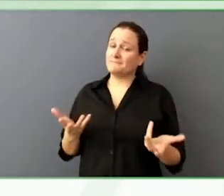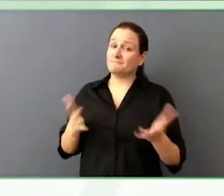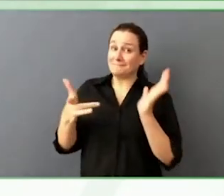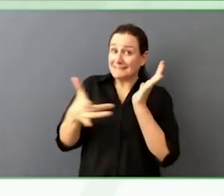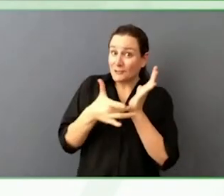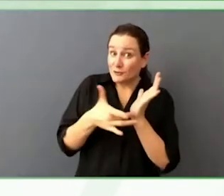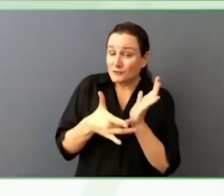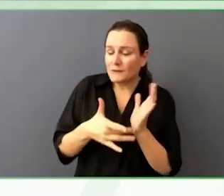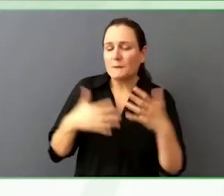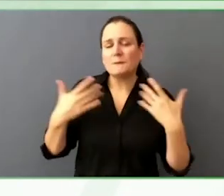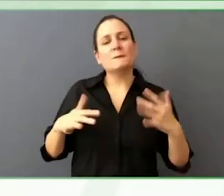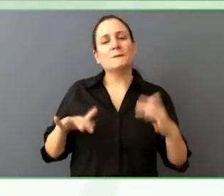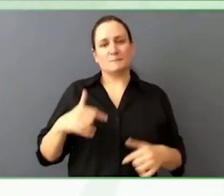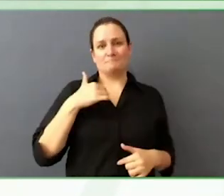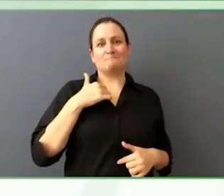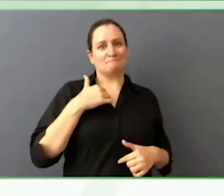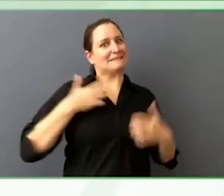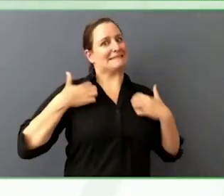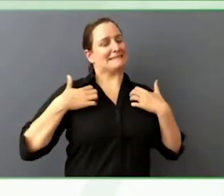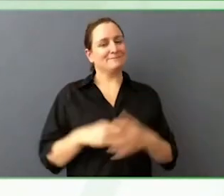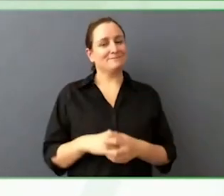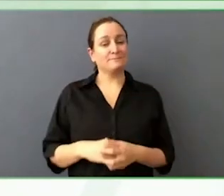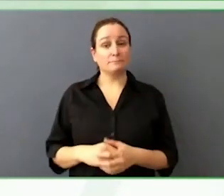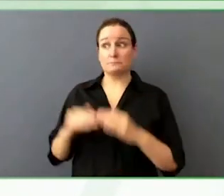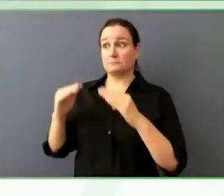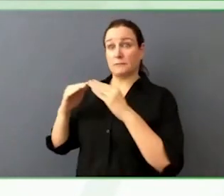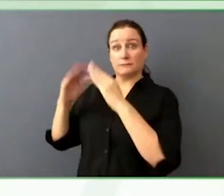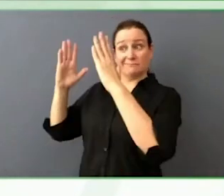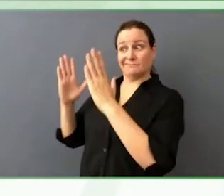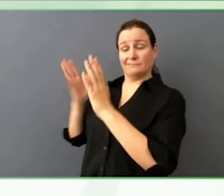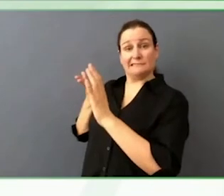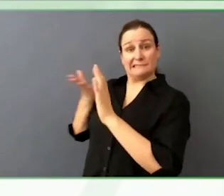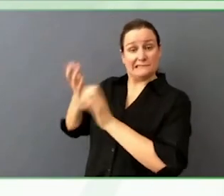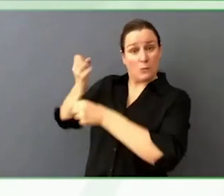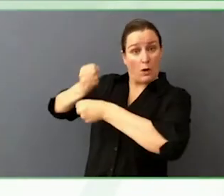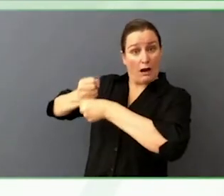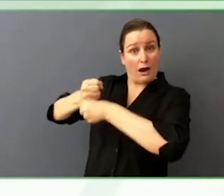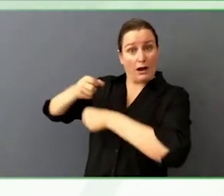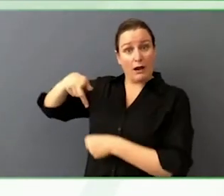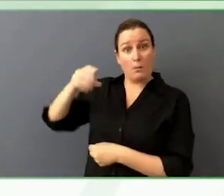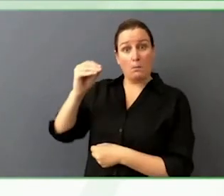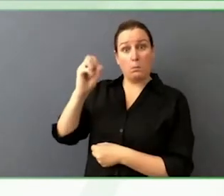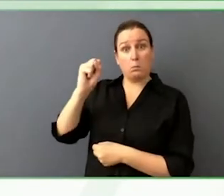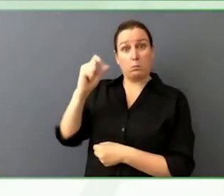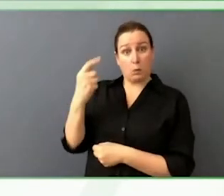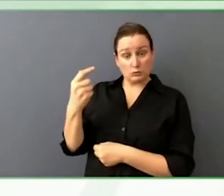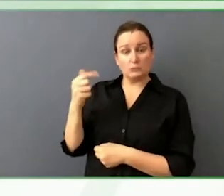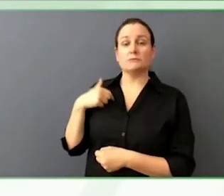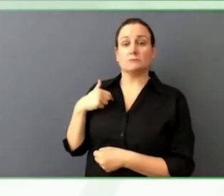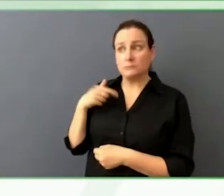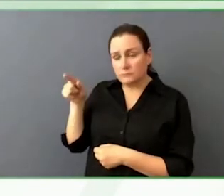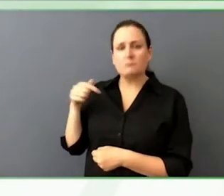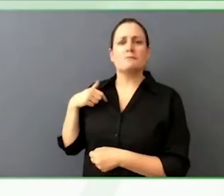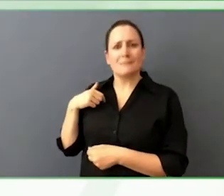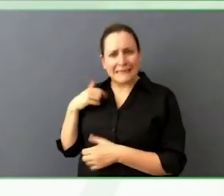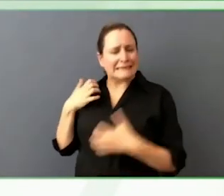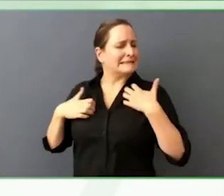I have conversations already with people, I go to groups hosted by different organisations.